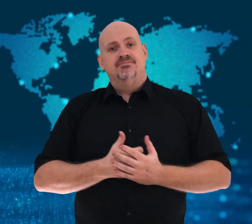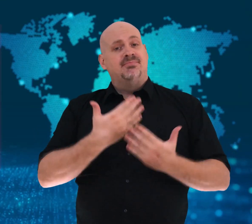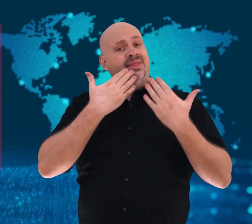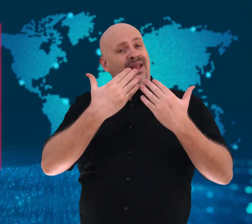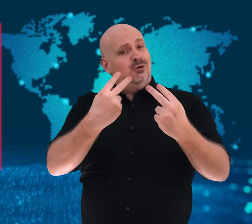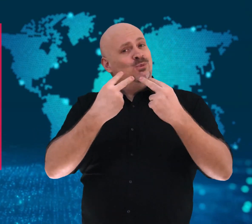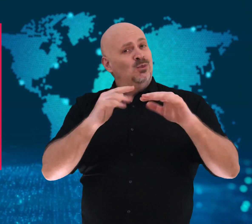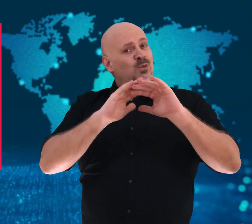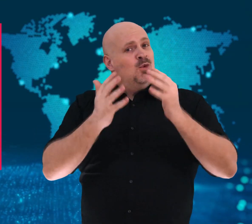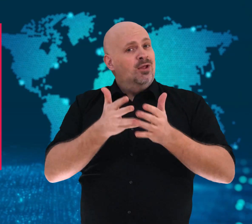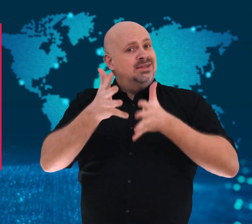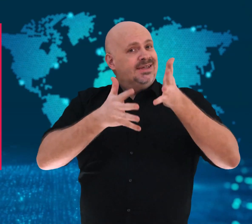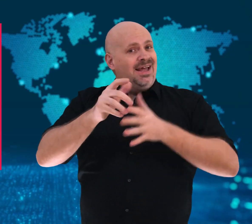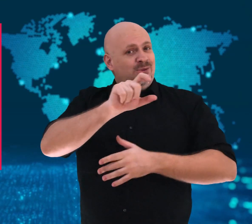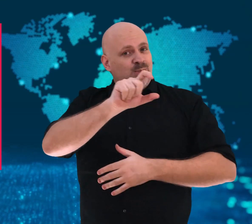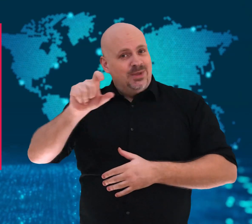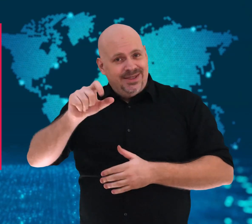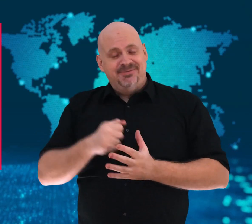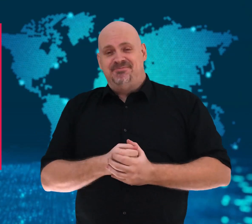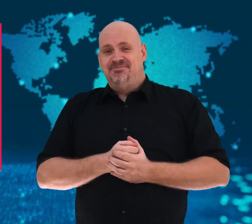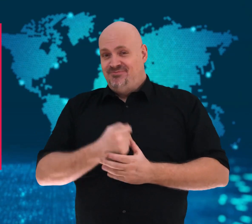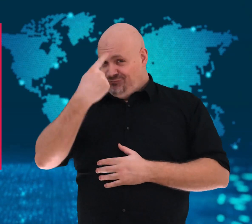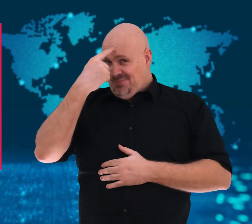Thank you for watching WorldSign Week.